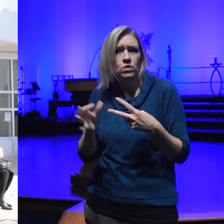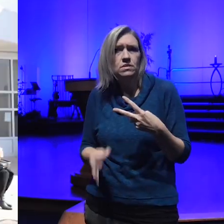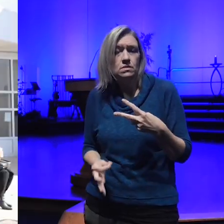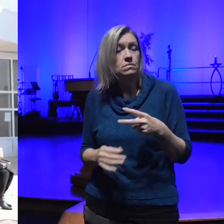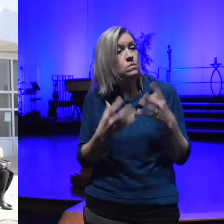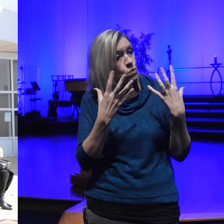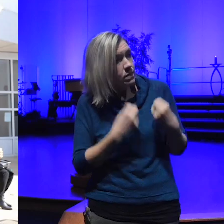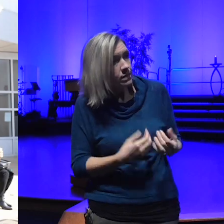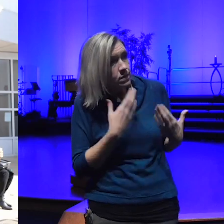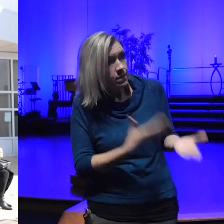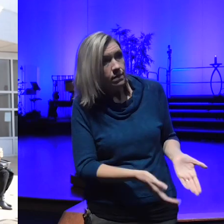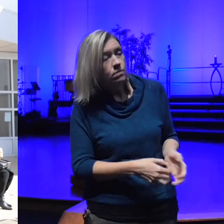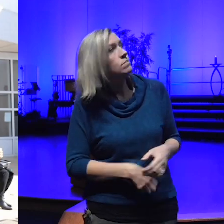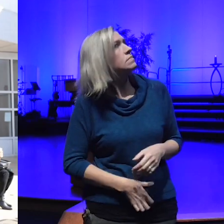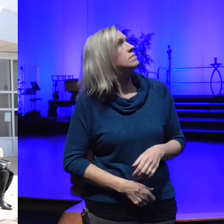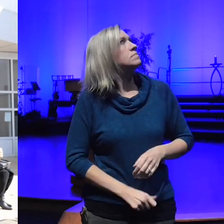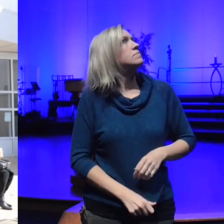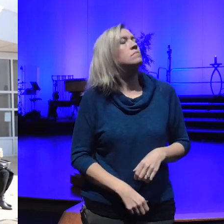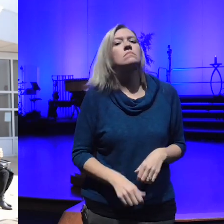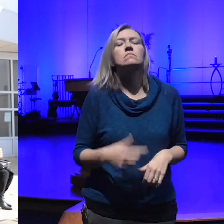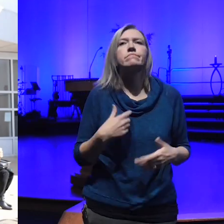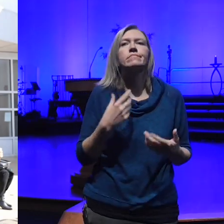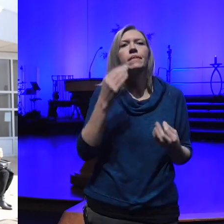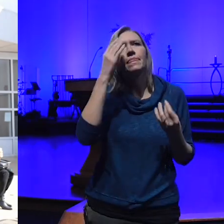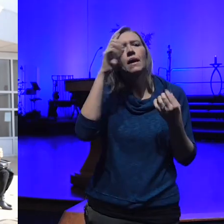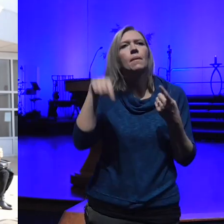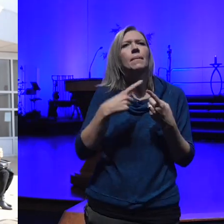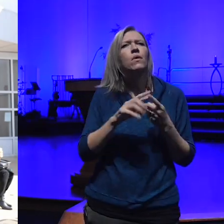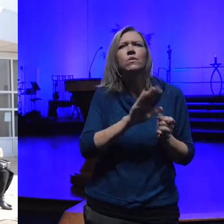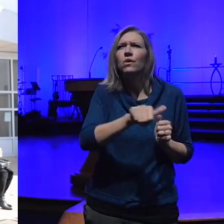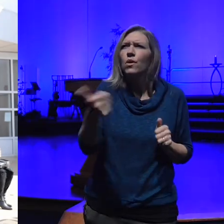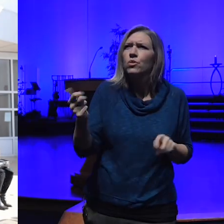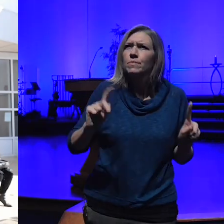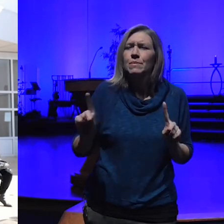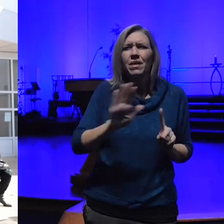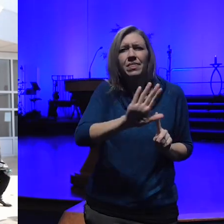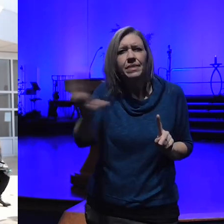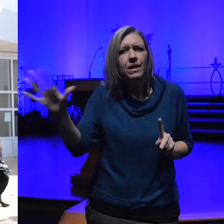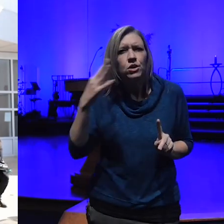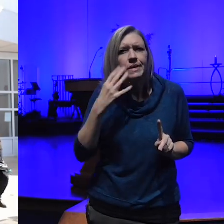putting your yourself in the shoes of other people and realizing that it's okay to have differences